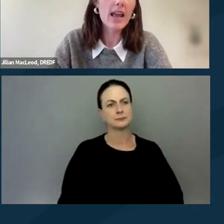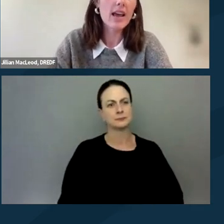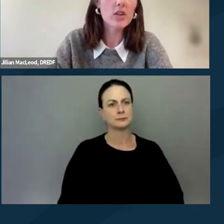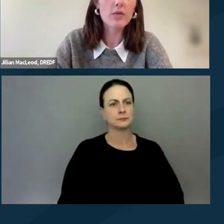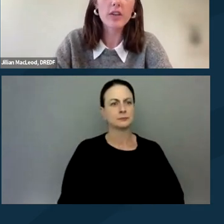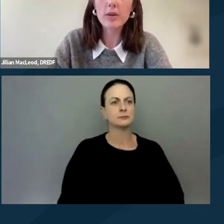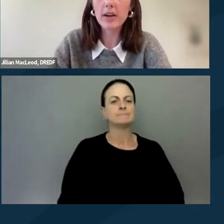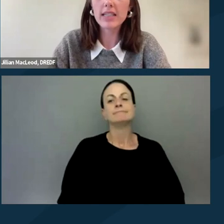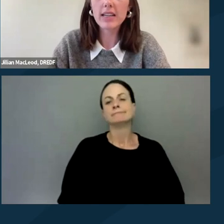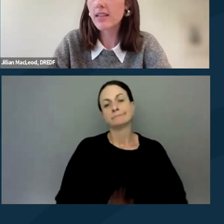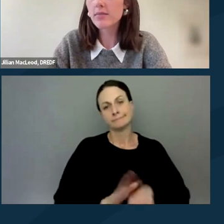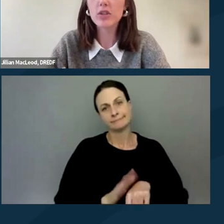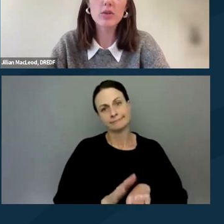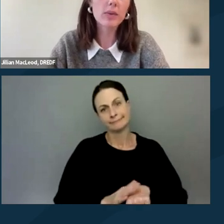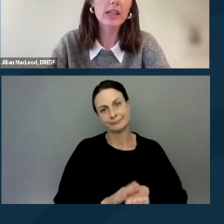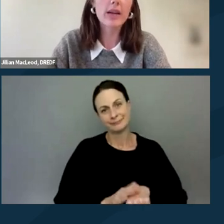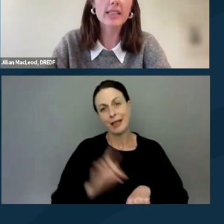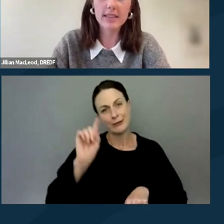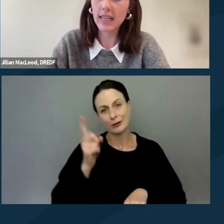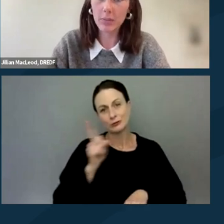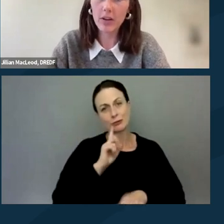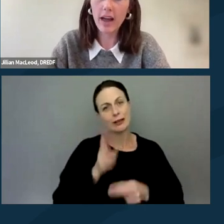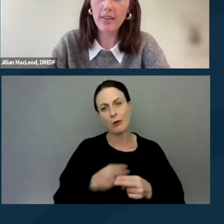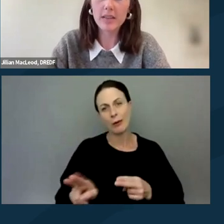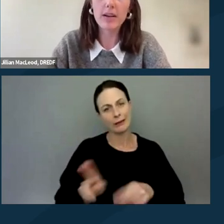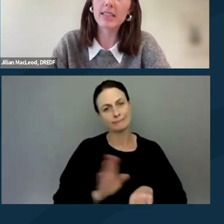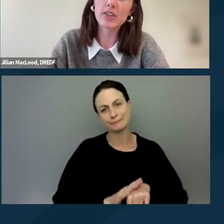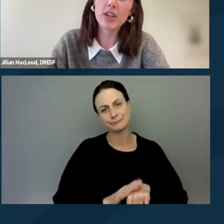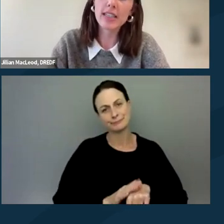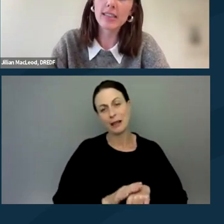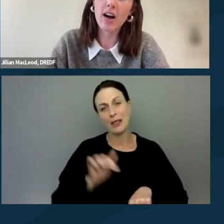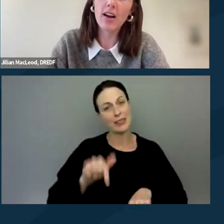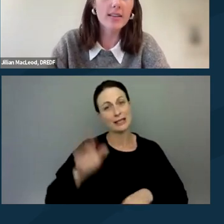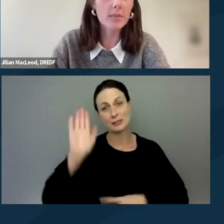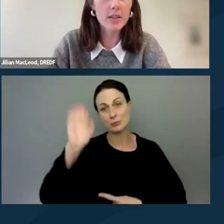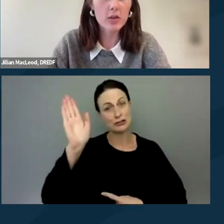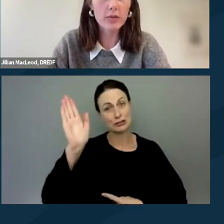And so first, we wanted to just do a really quick disclaimer that this presentation is not a substitute